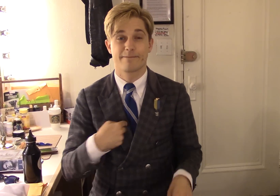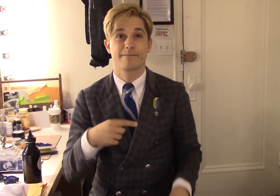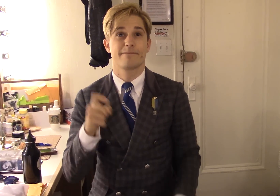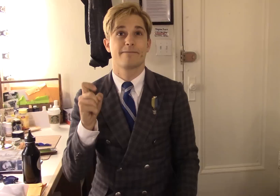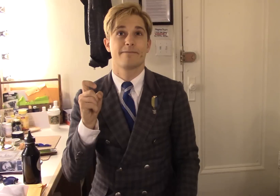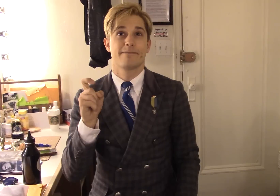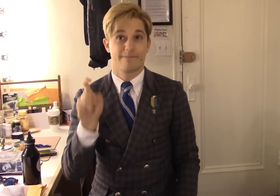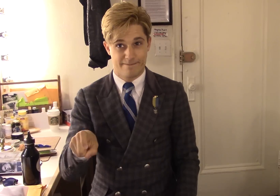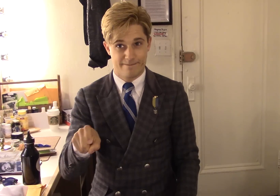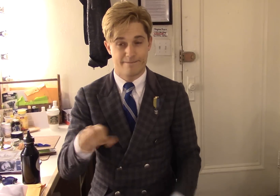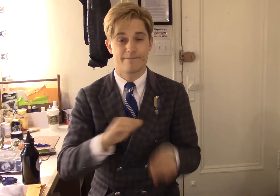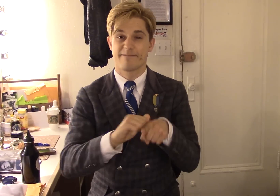But I need practice.